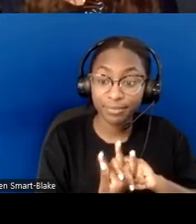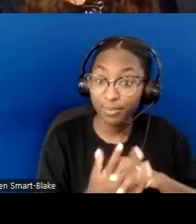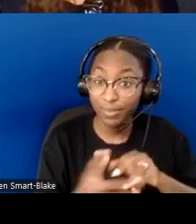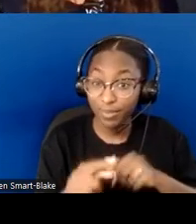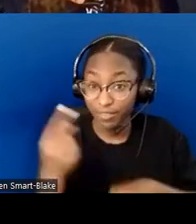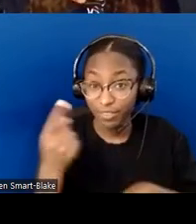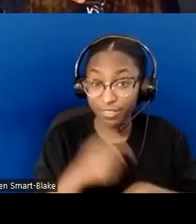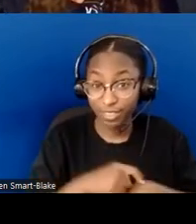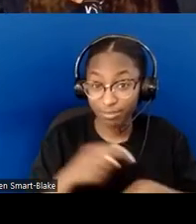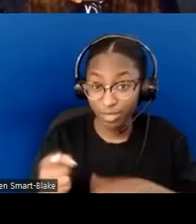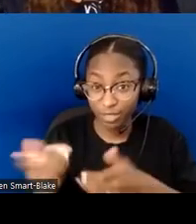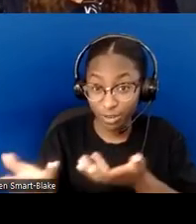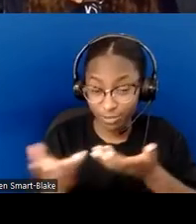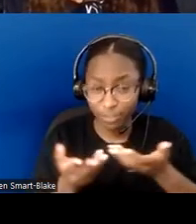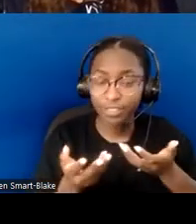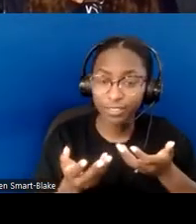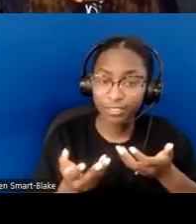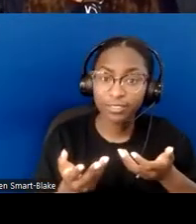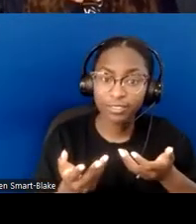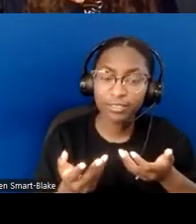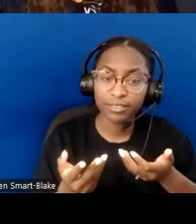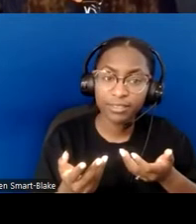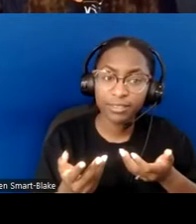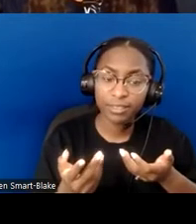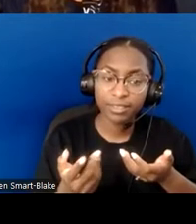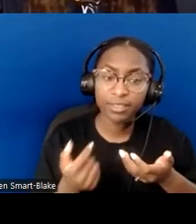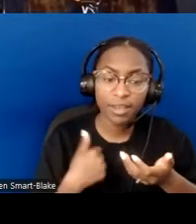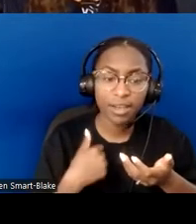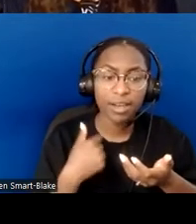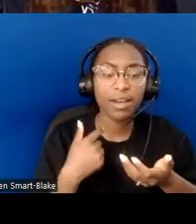I began to see the church culture shift